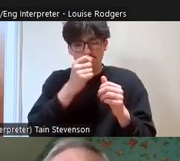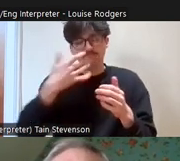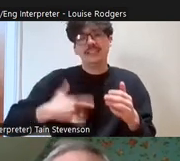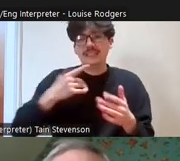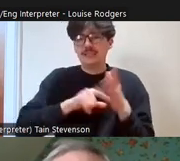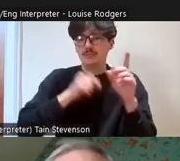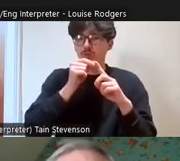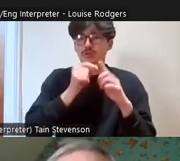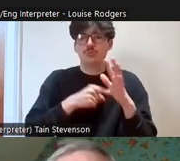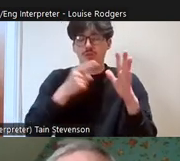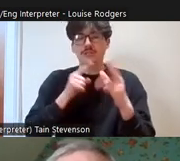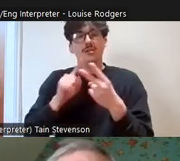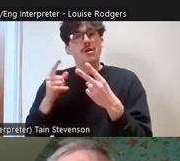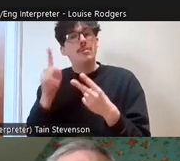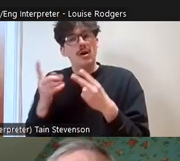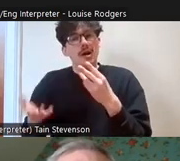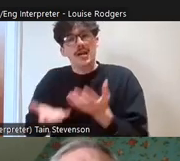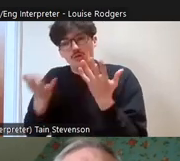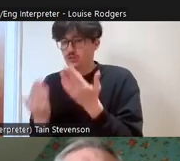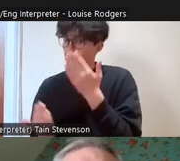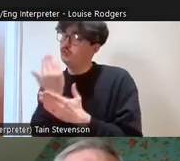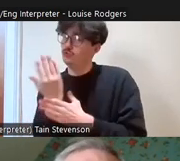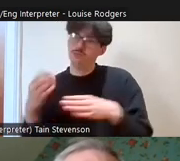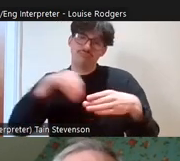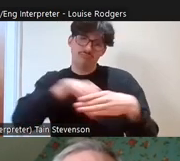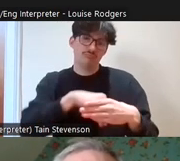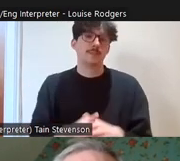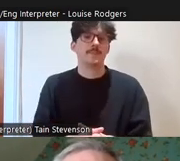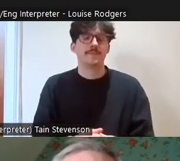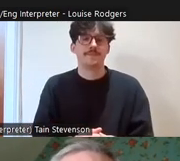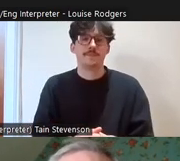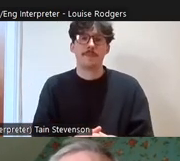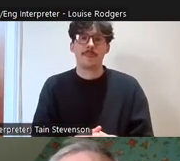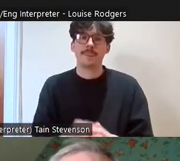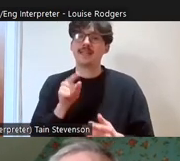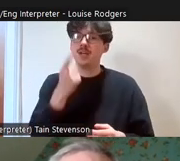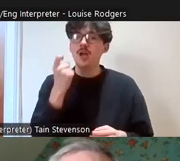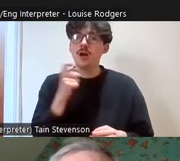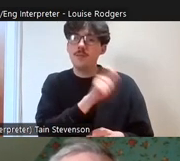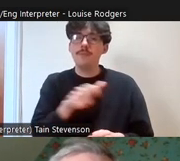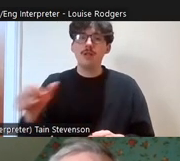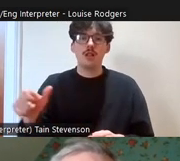but actually encouraging new people all the time and also younger people, we've got very high